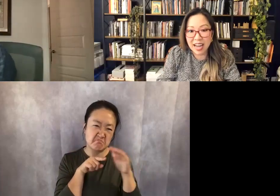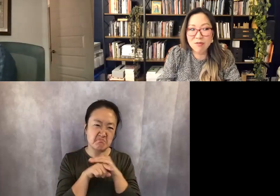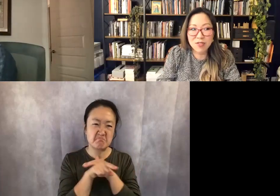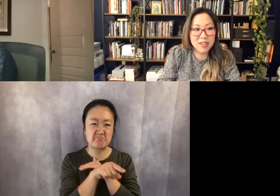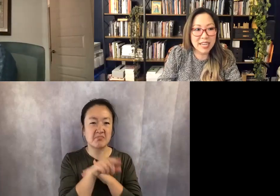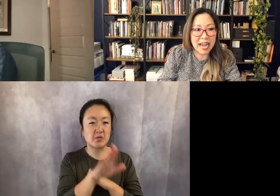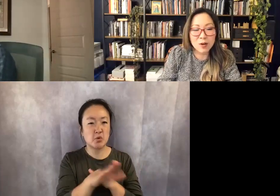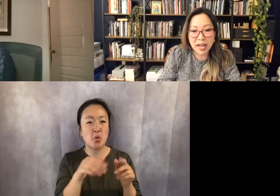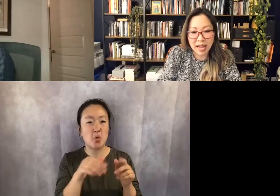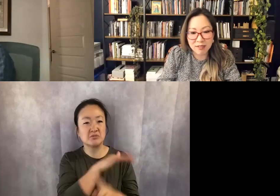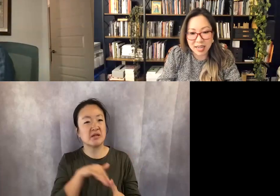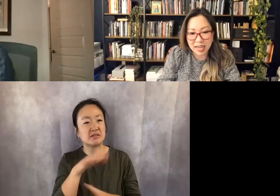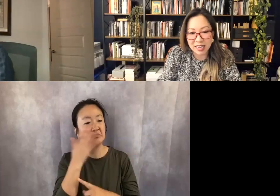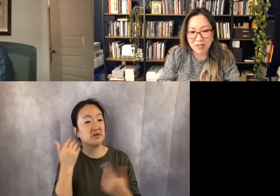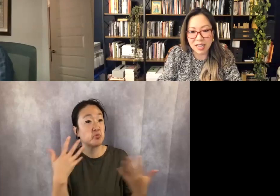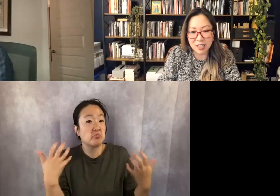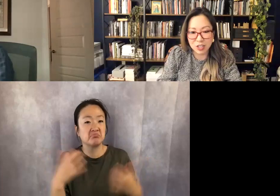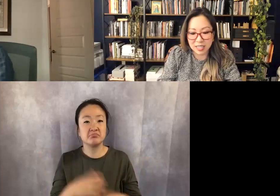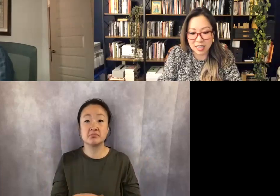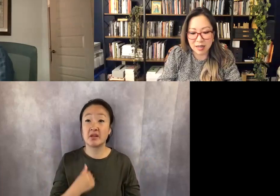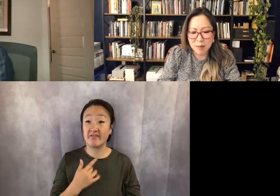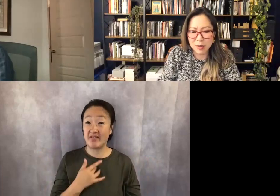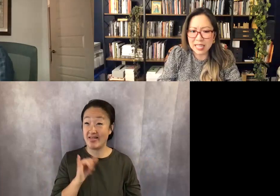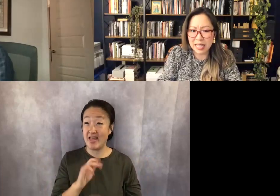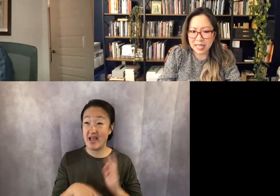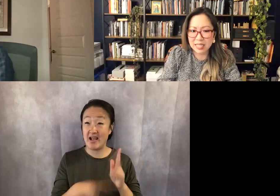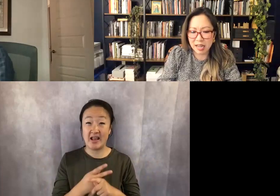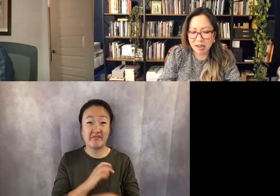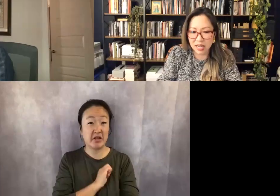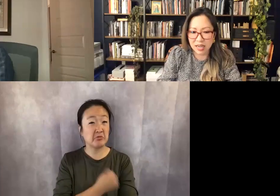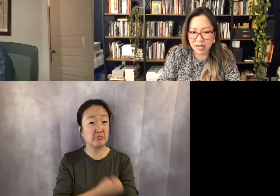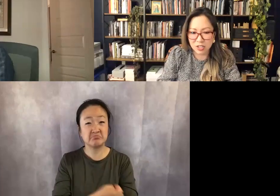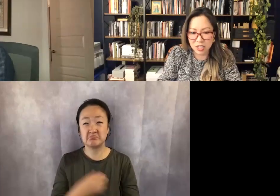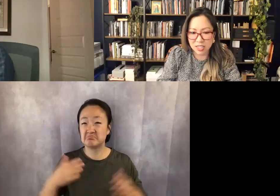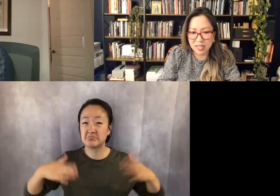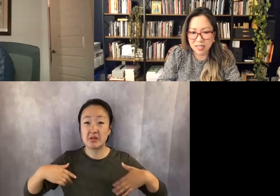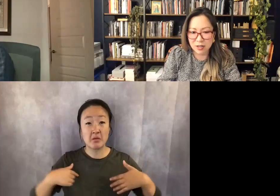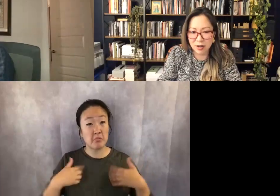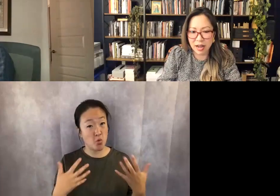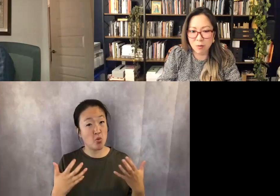And I feel like I don't have that kind of energy yet, but I'd like to have that energy, you know.